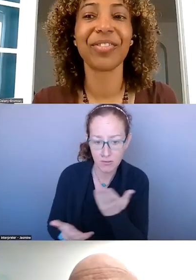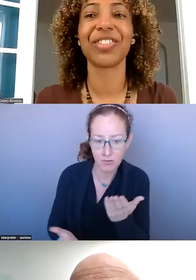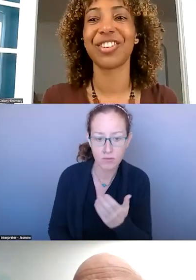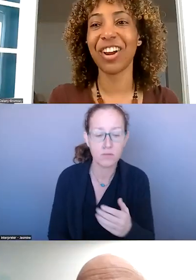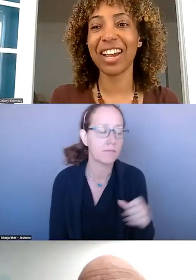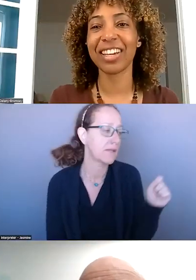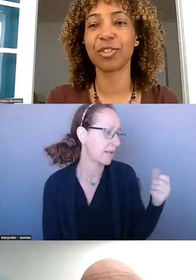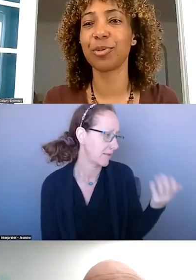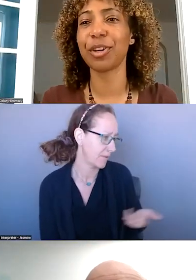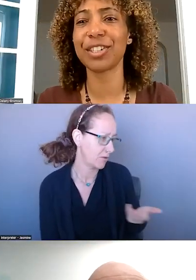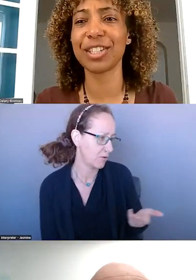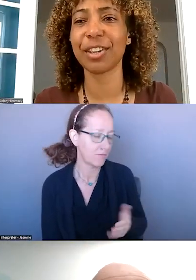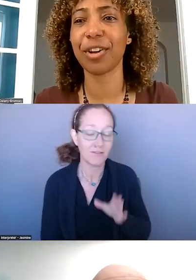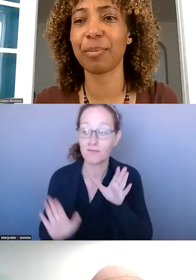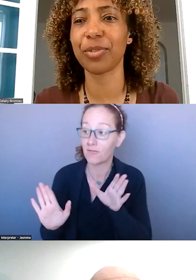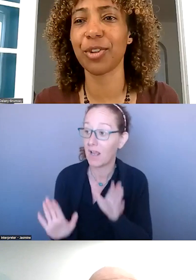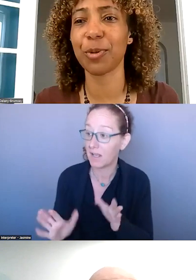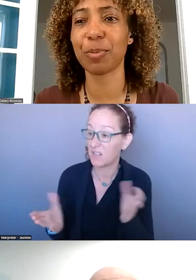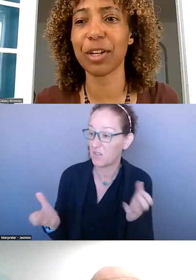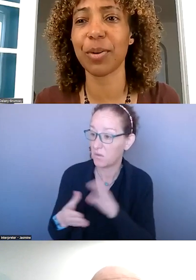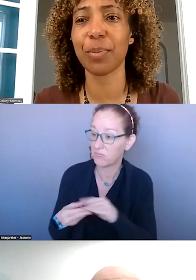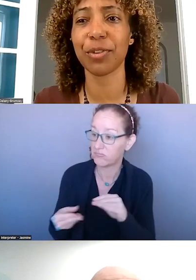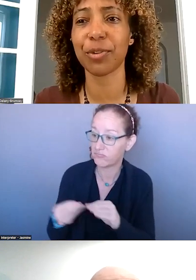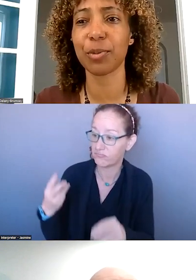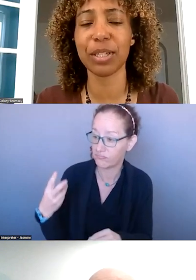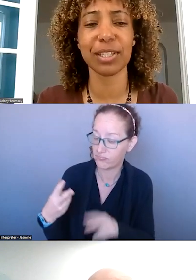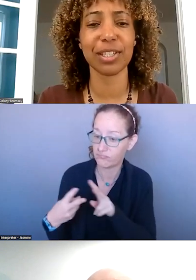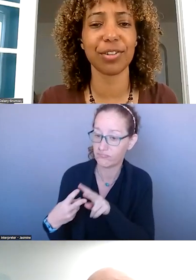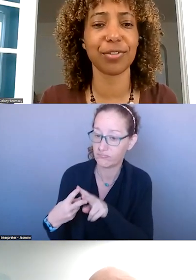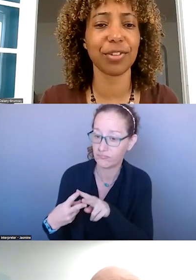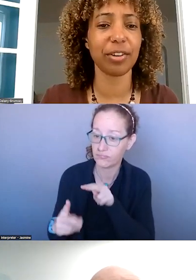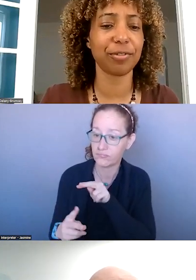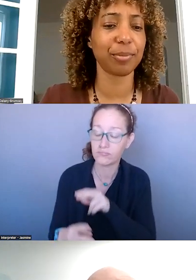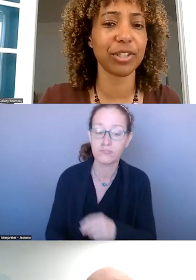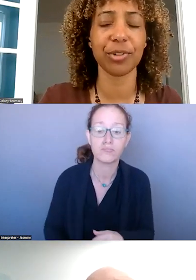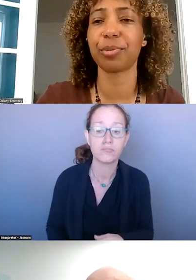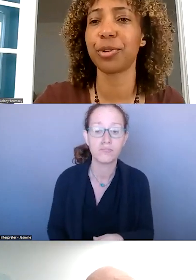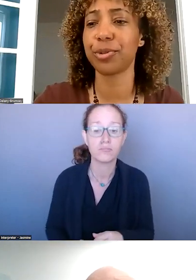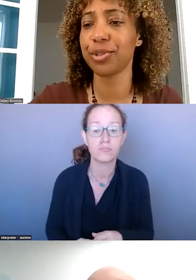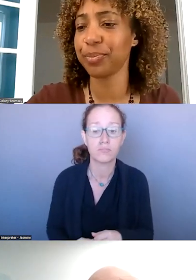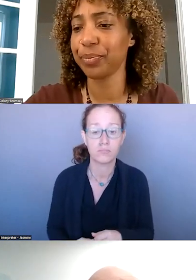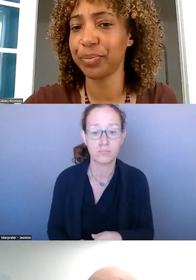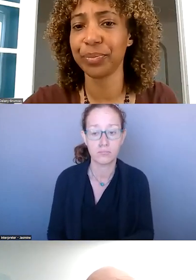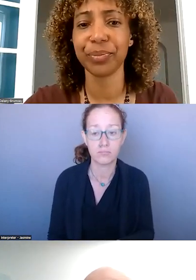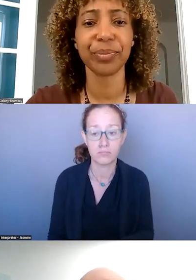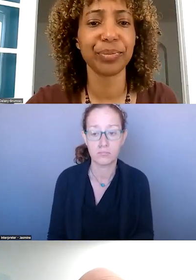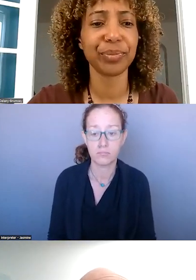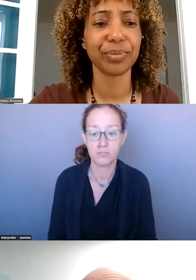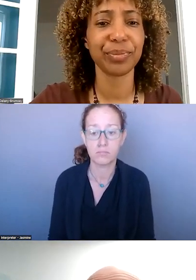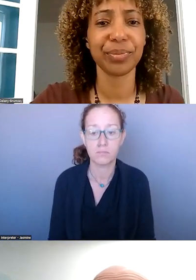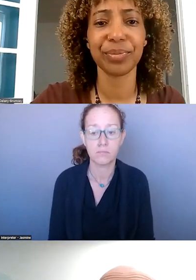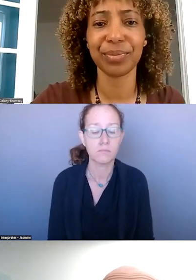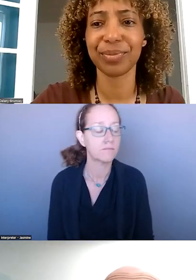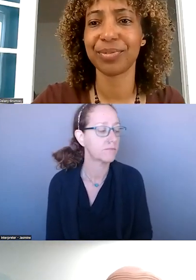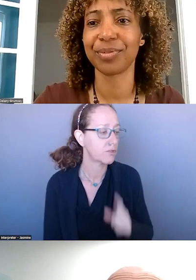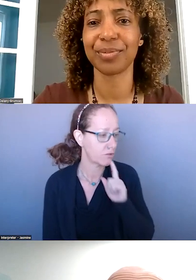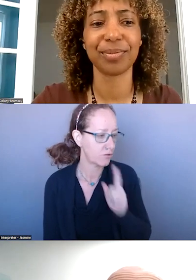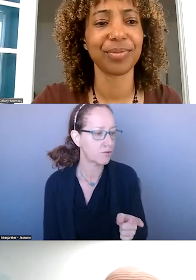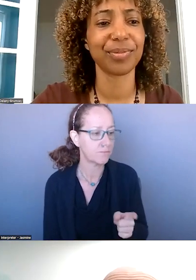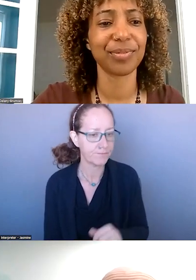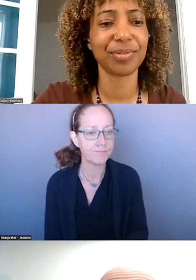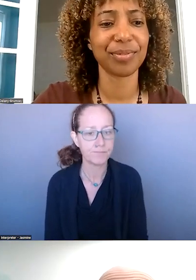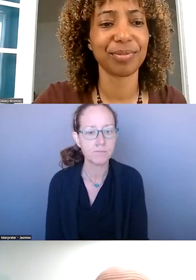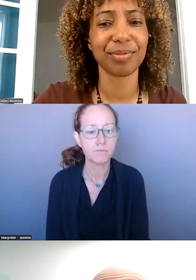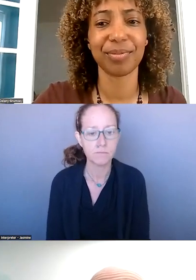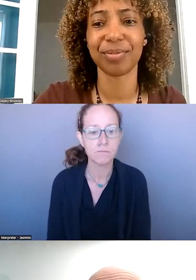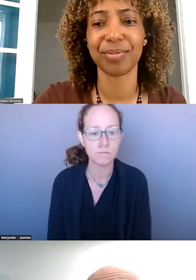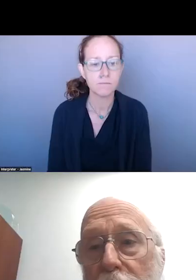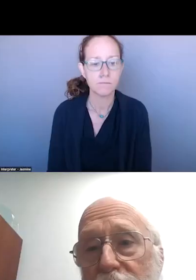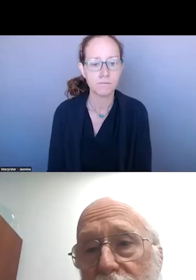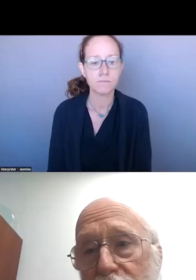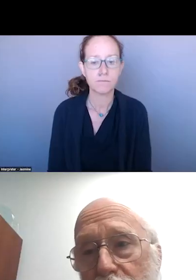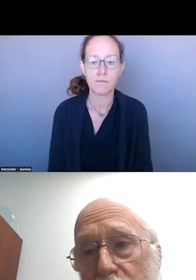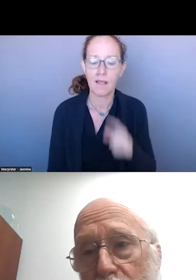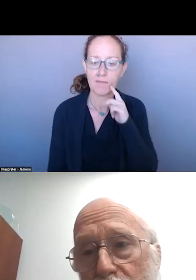: YOU WANT TO GIVE YOUR PERSPECTIVE ON THE NEWS? >>: SURE. I THINK THESE PIECES OF NEWS